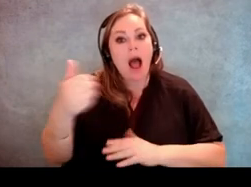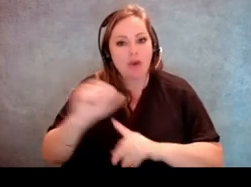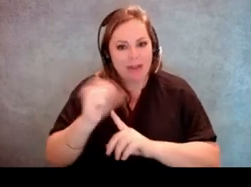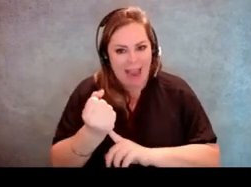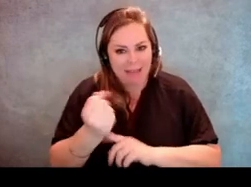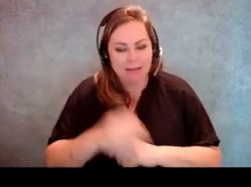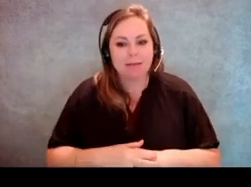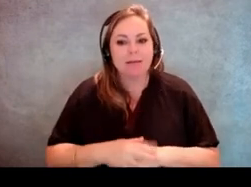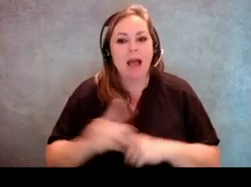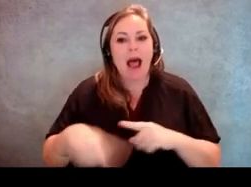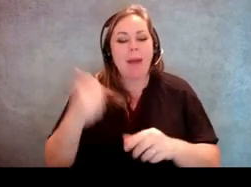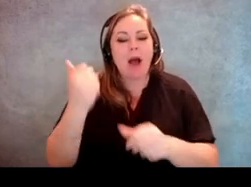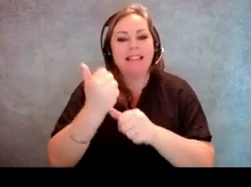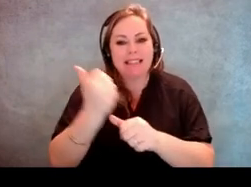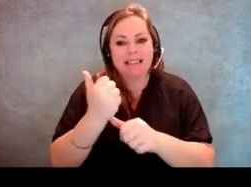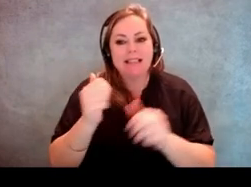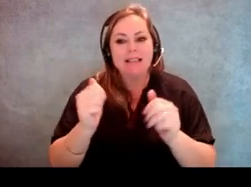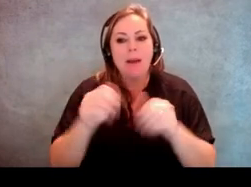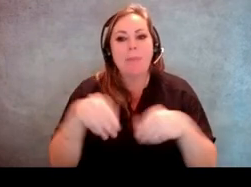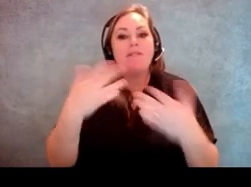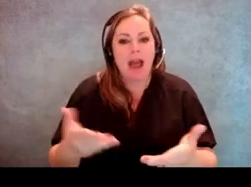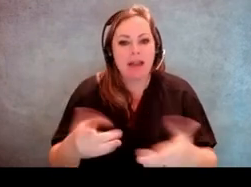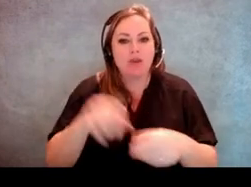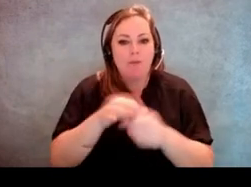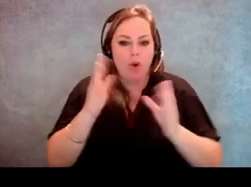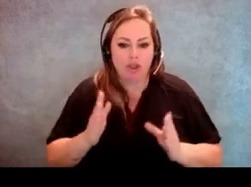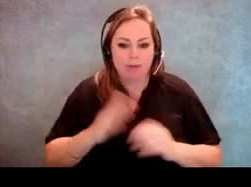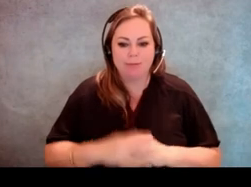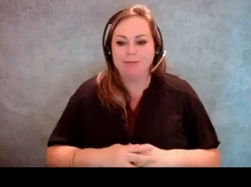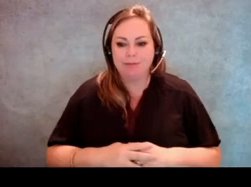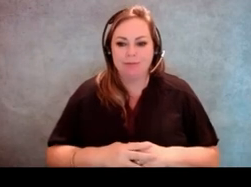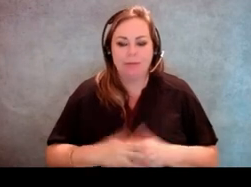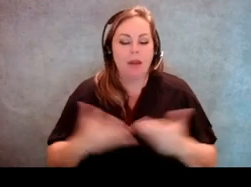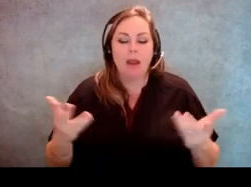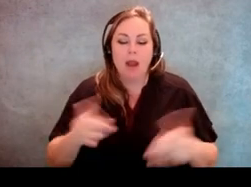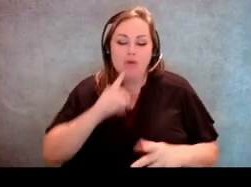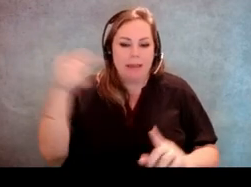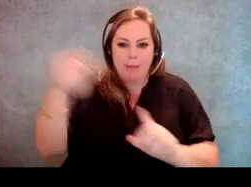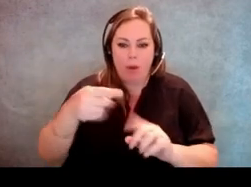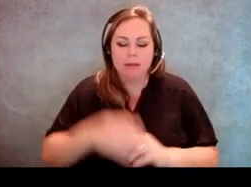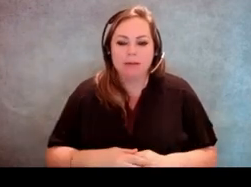around assistance being provided to voters. And all you really need to know is that now a voter